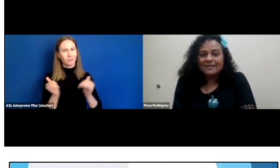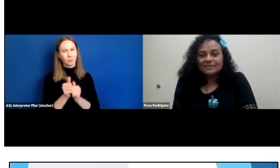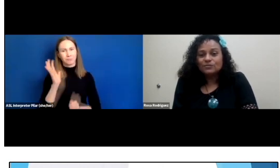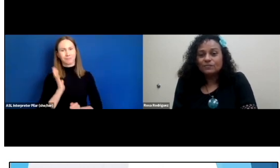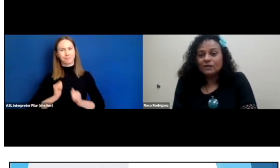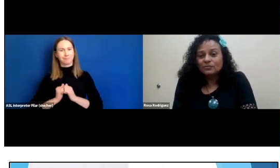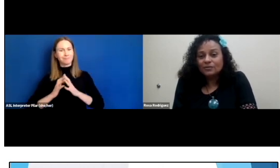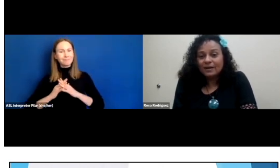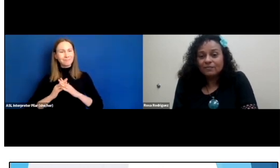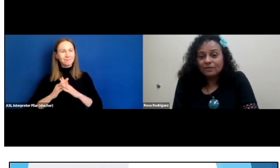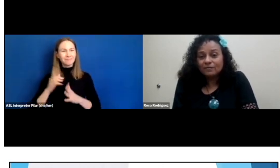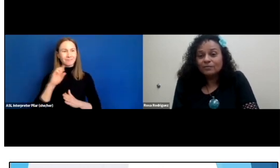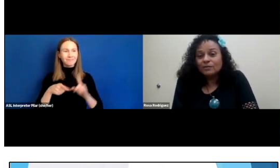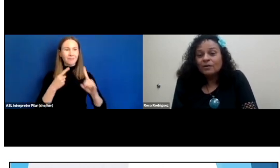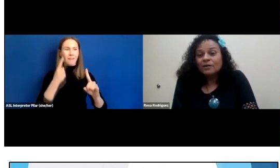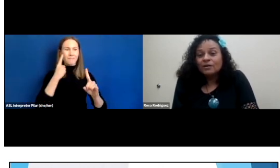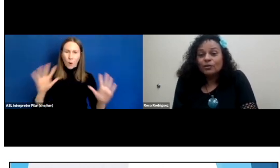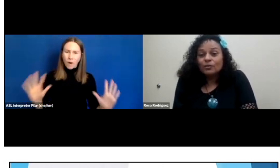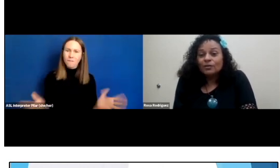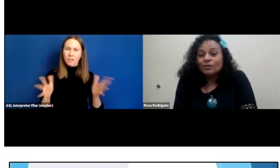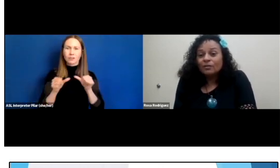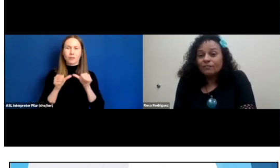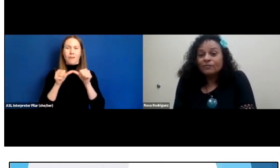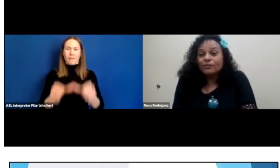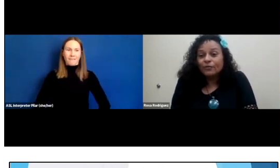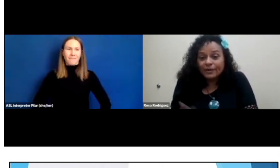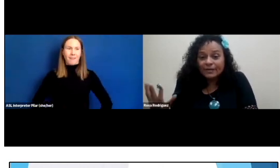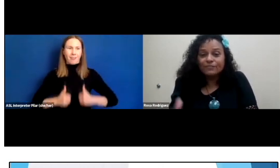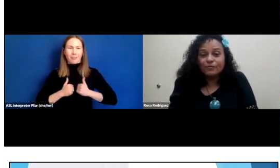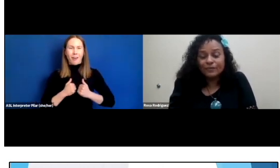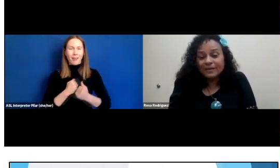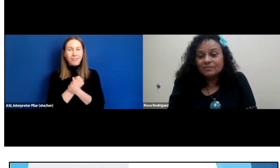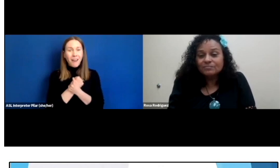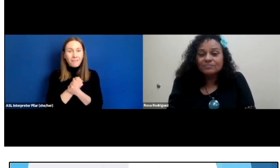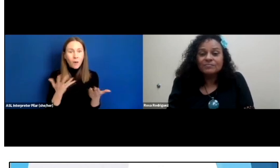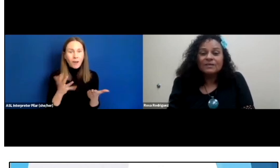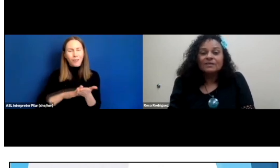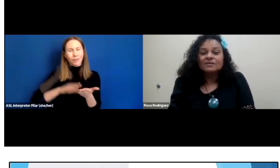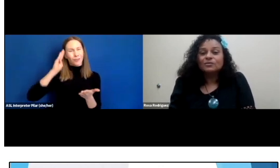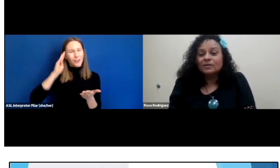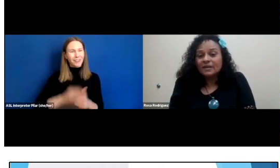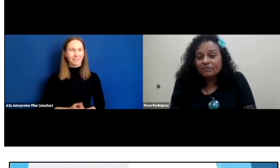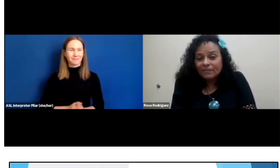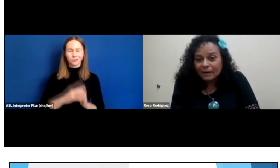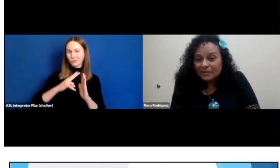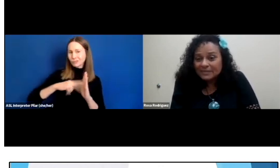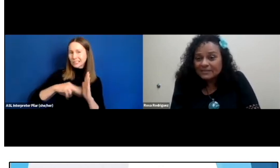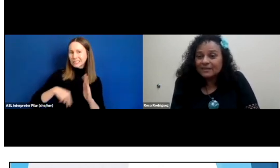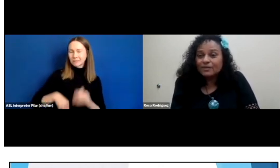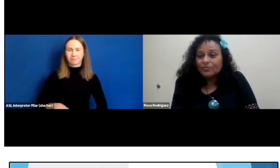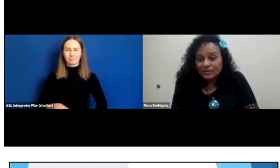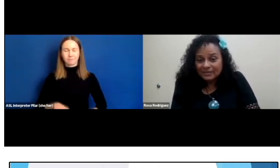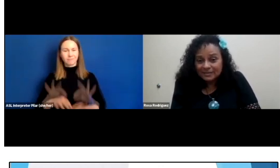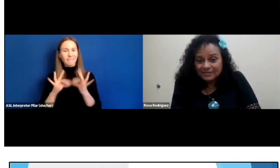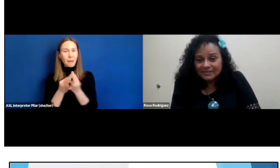to foster a lifelong love for learning, for reading, to connect families and communities,